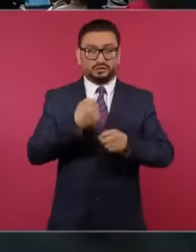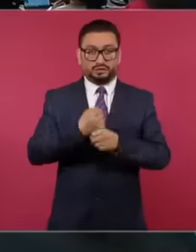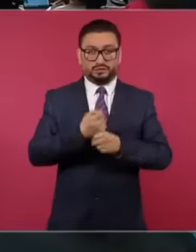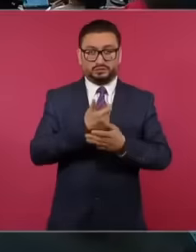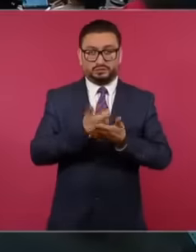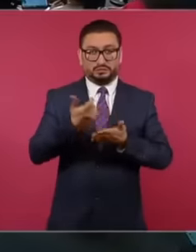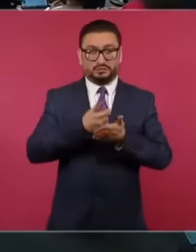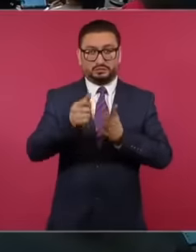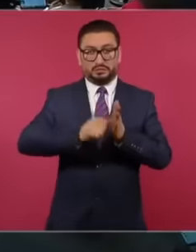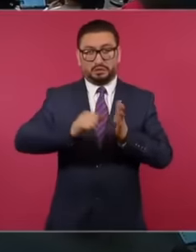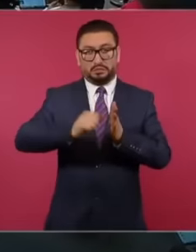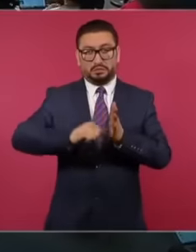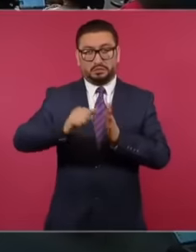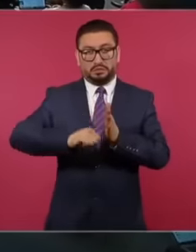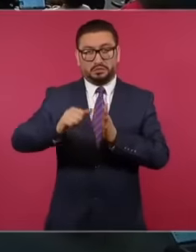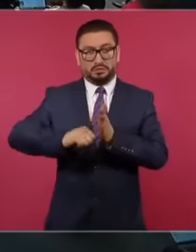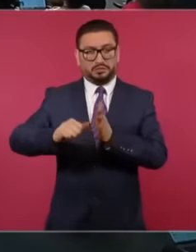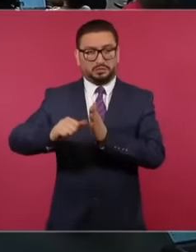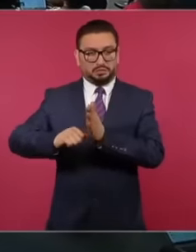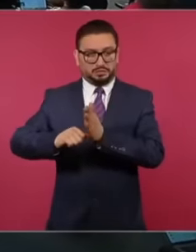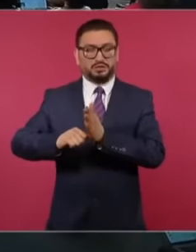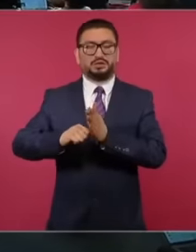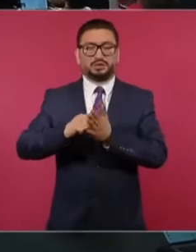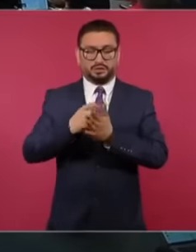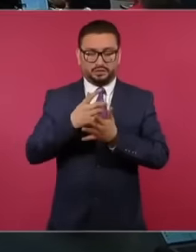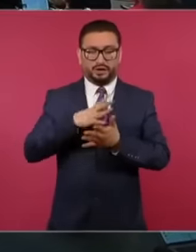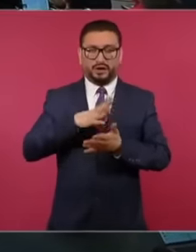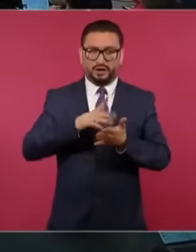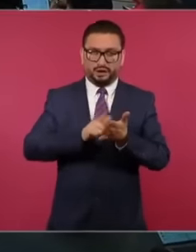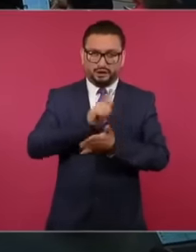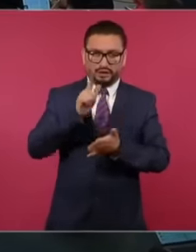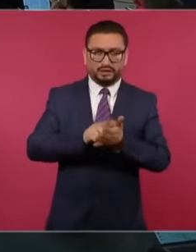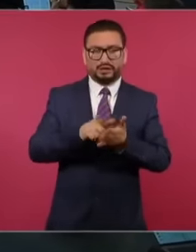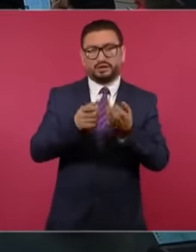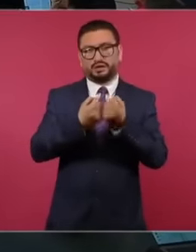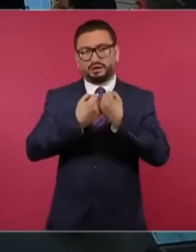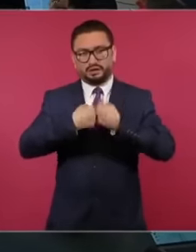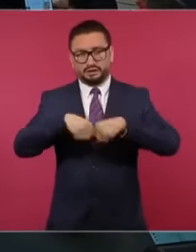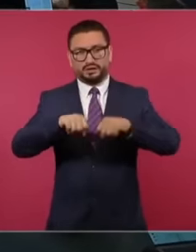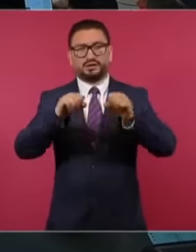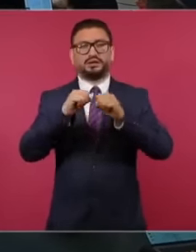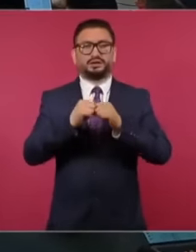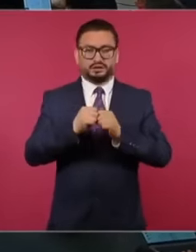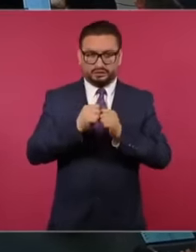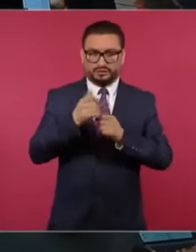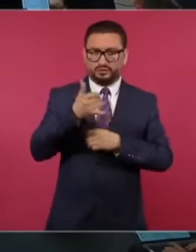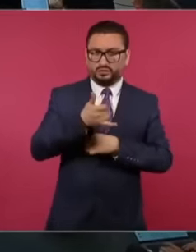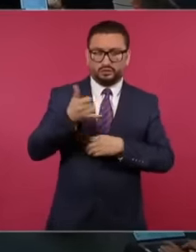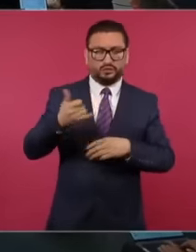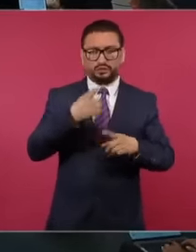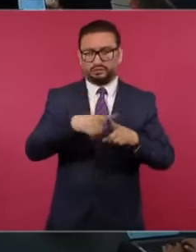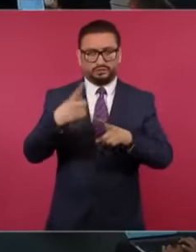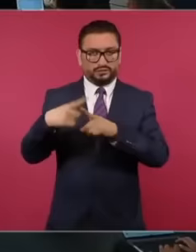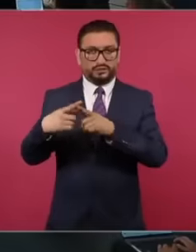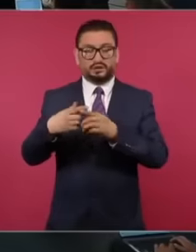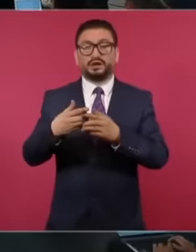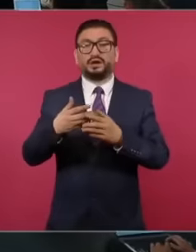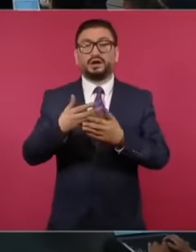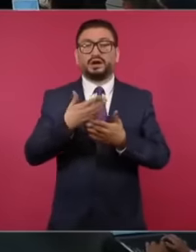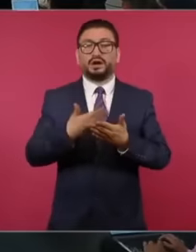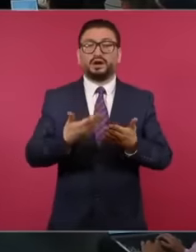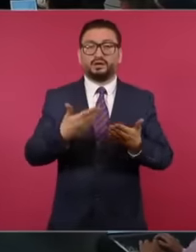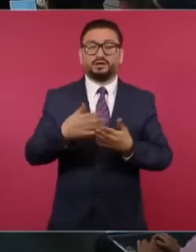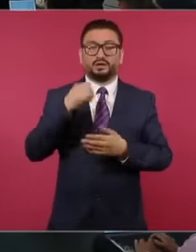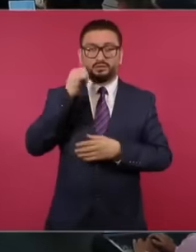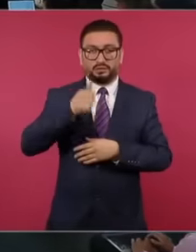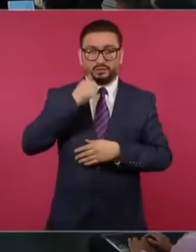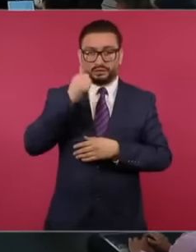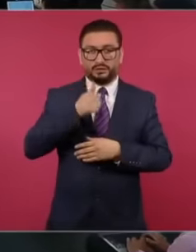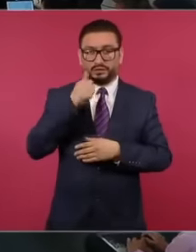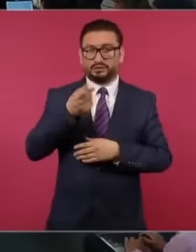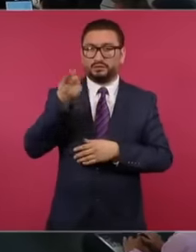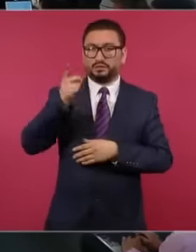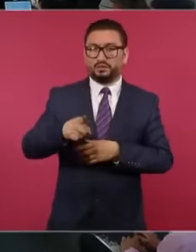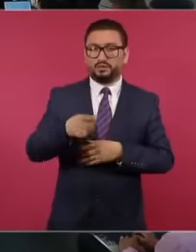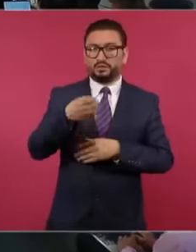Well, with INS benefits, Infonavit, etc. Starting in April, they were forced to sign